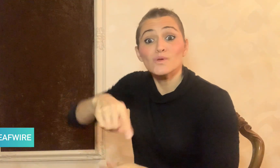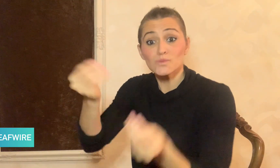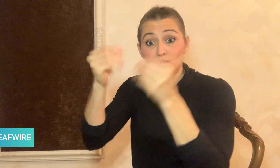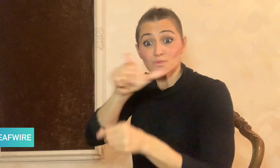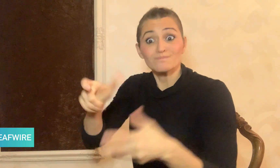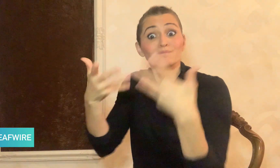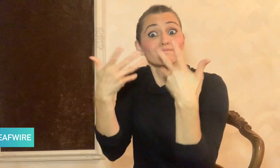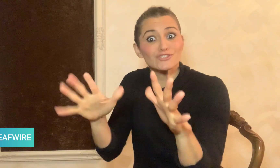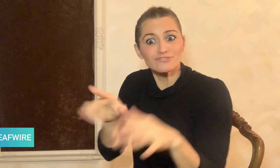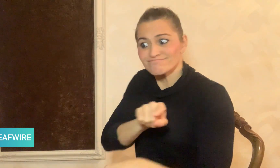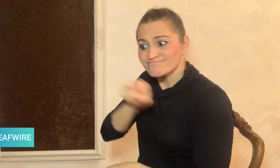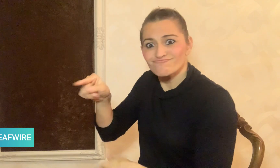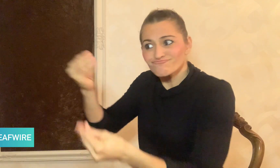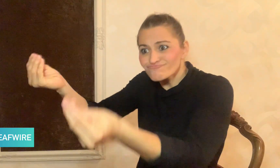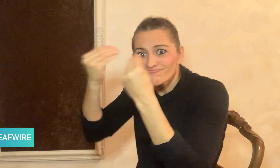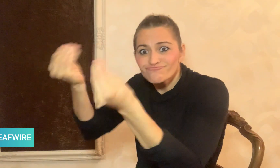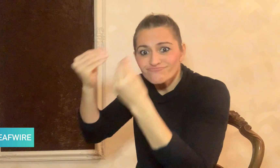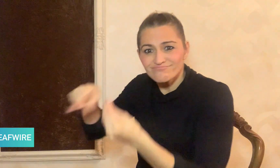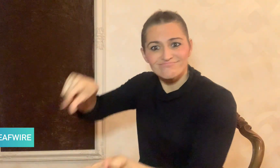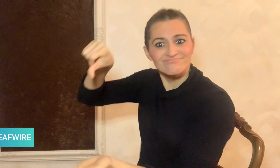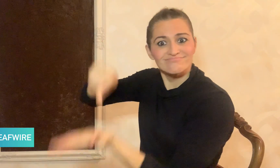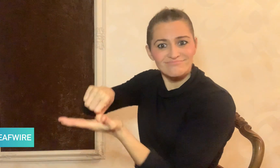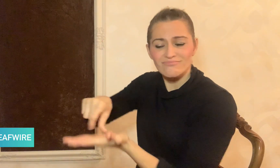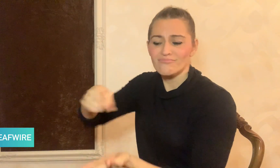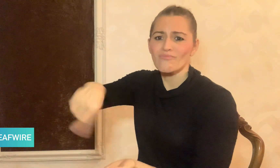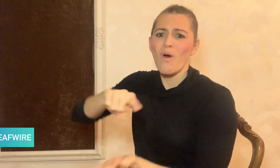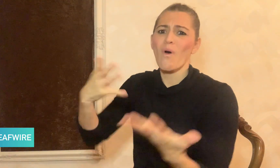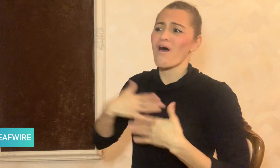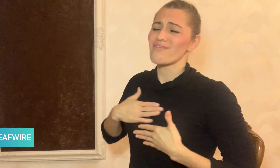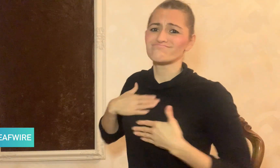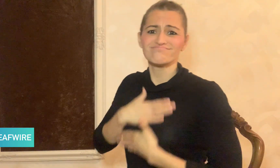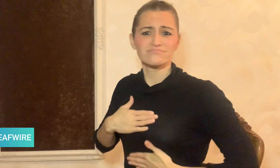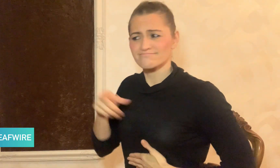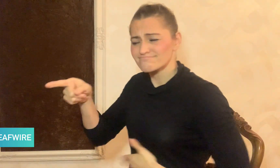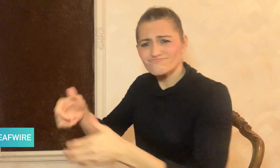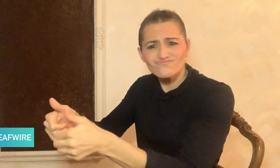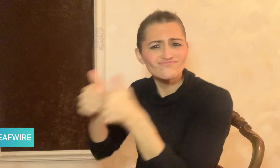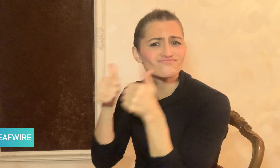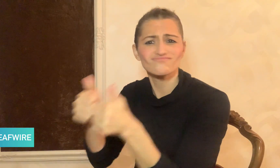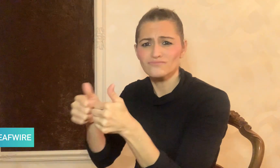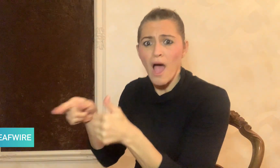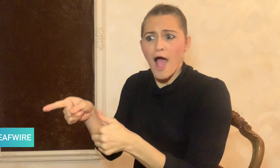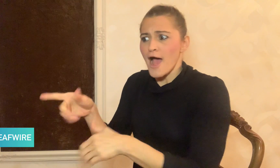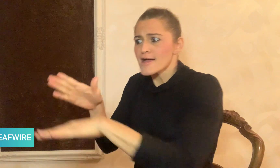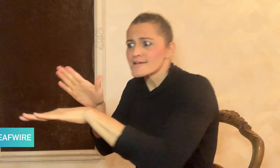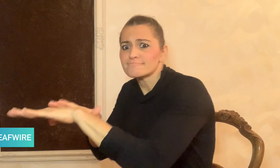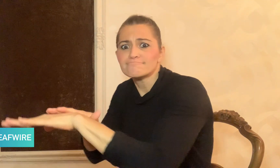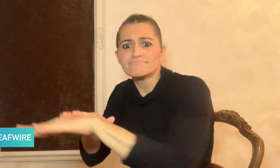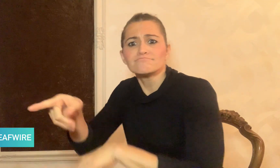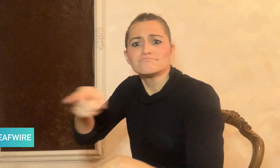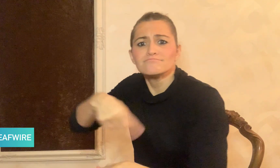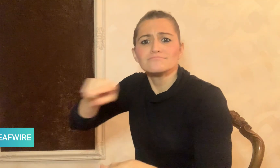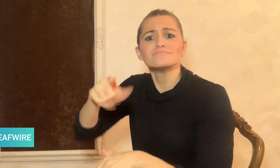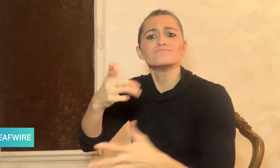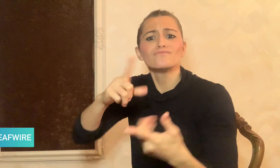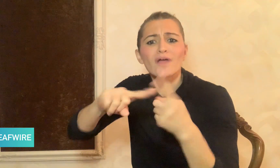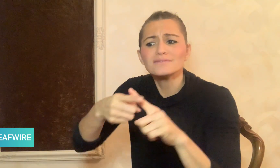the center so much they promoted it to their friends,